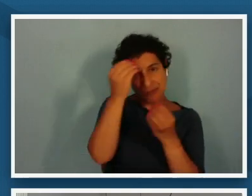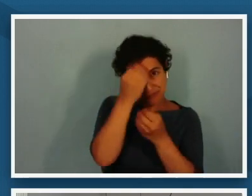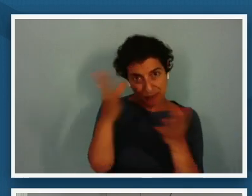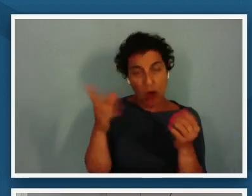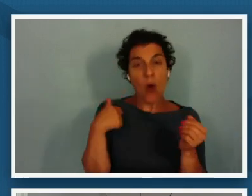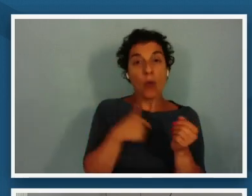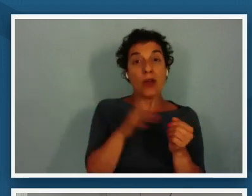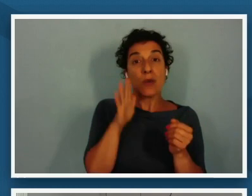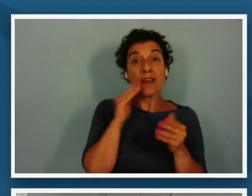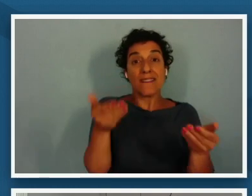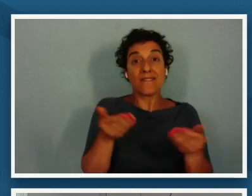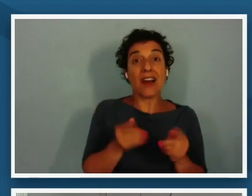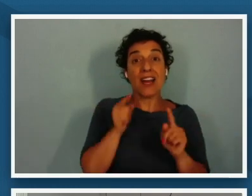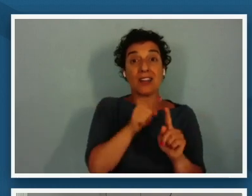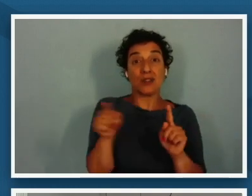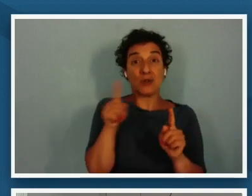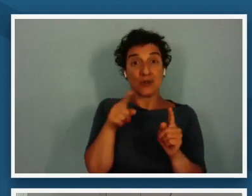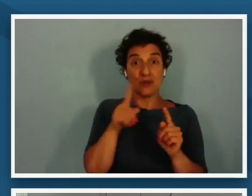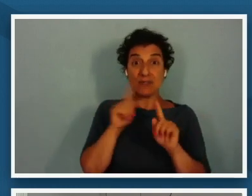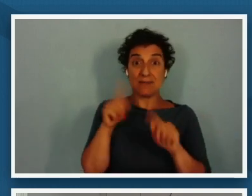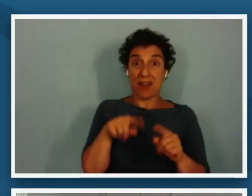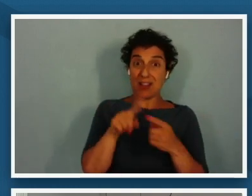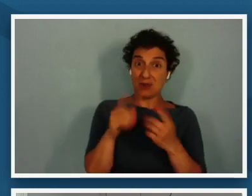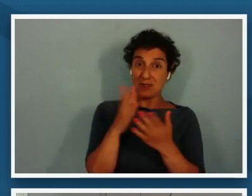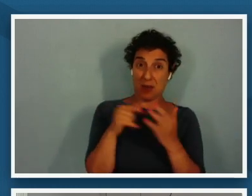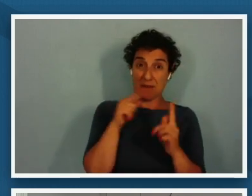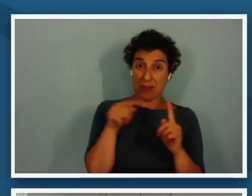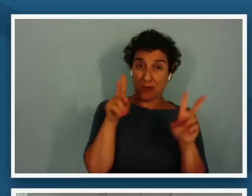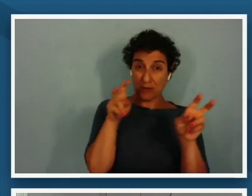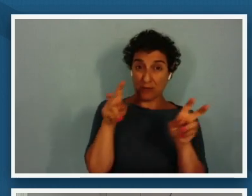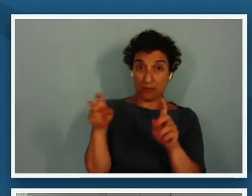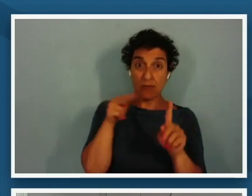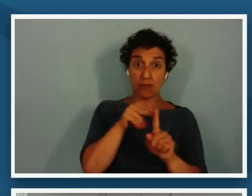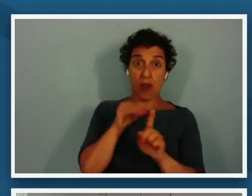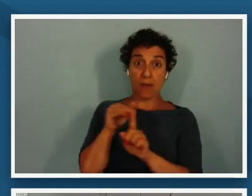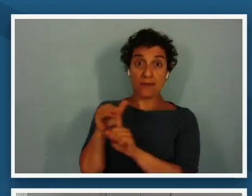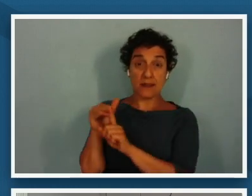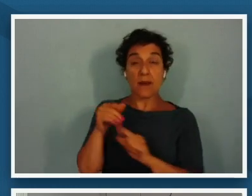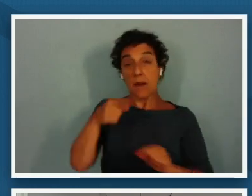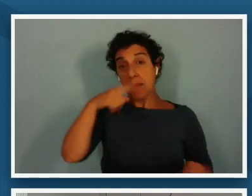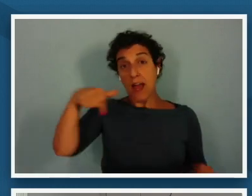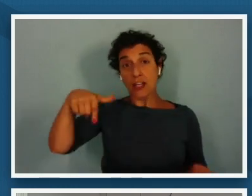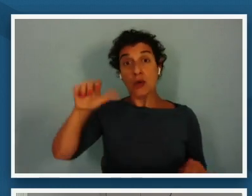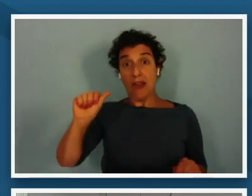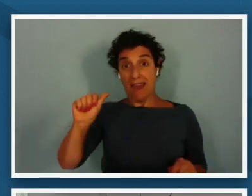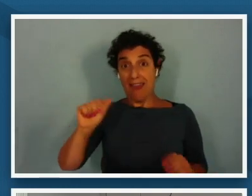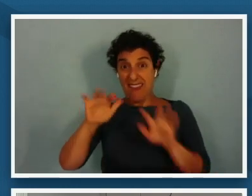to respond to some prompts and if you would do that in the q and a box that